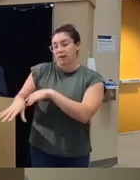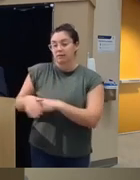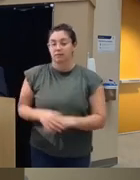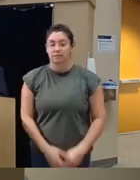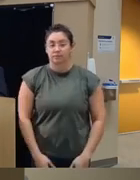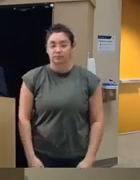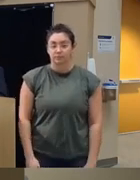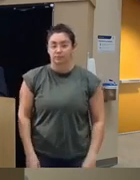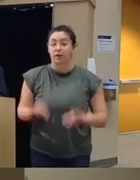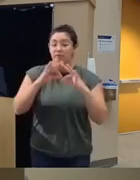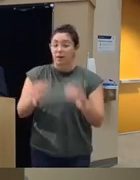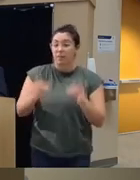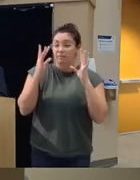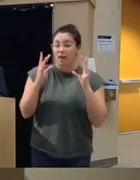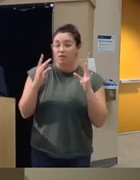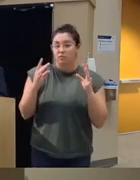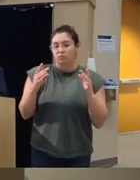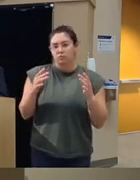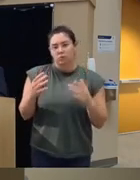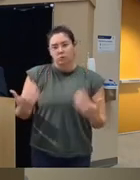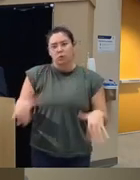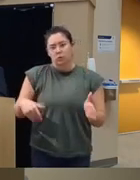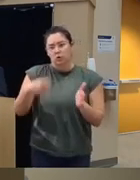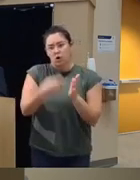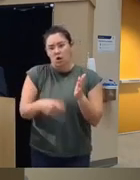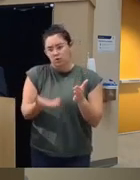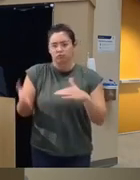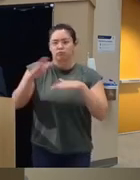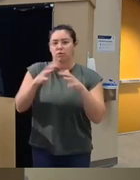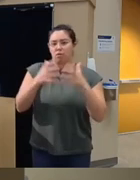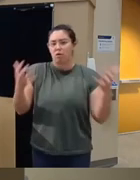very costly to society three trillion of the cost of Family Violence consequences relate